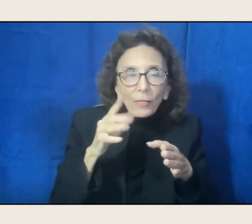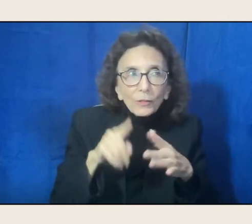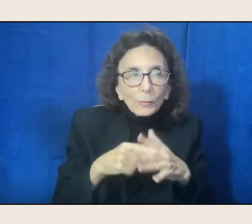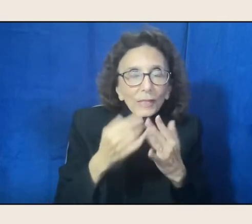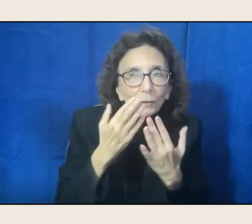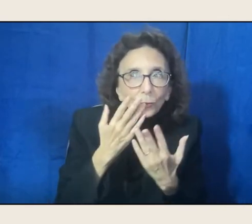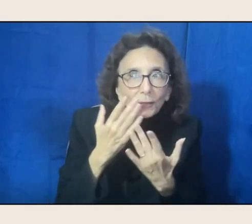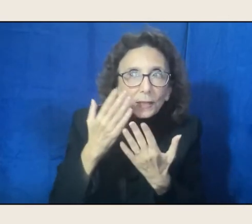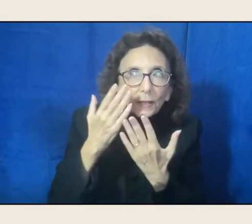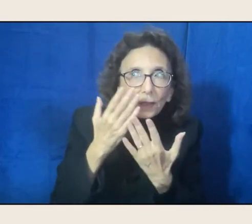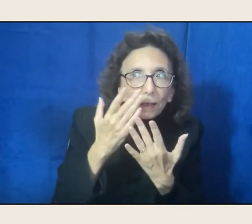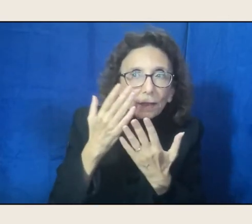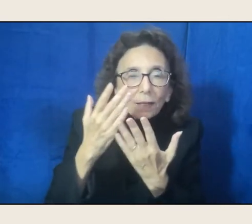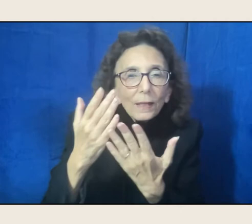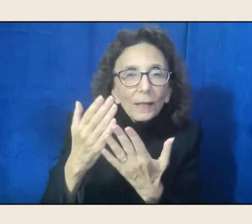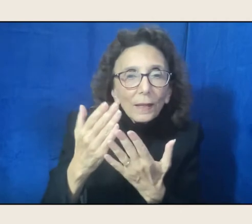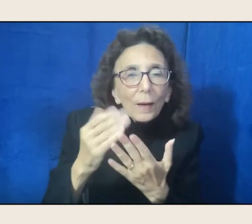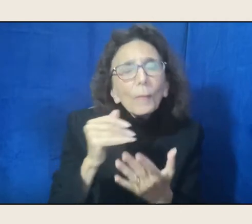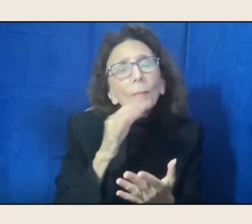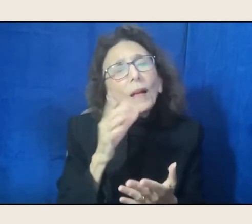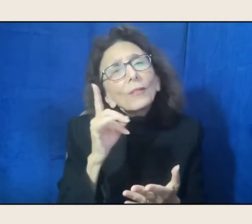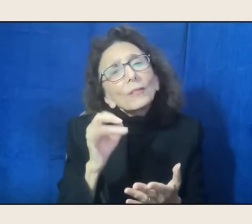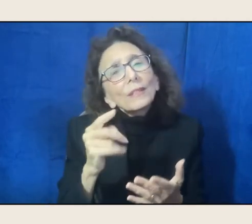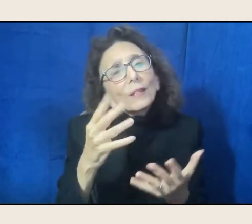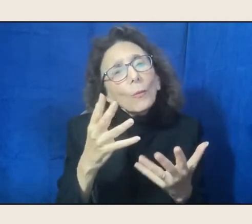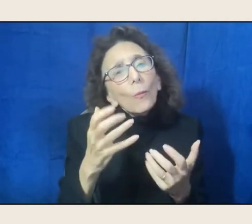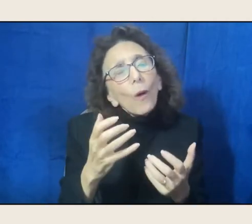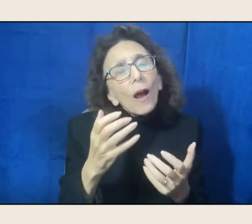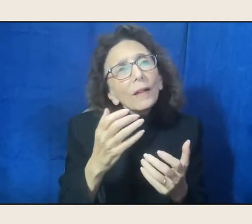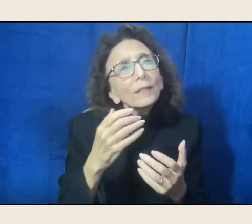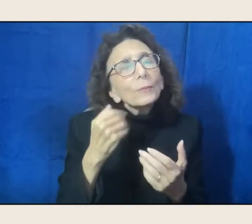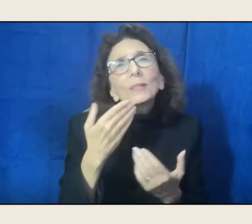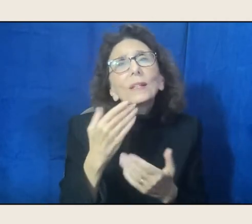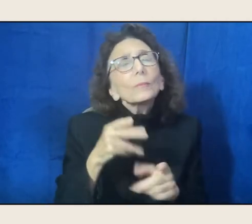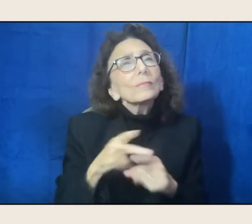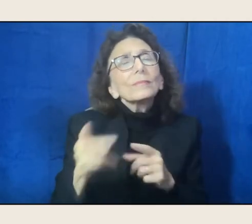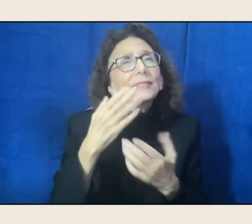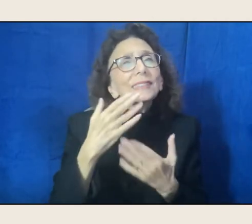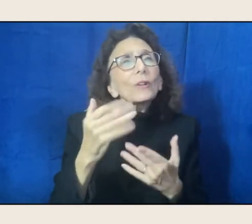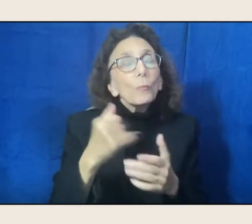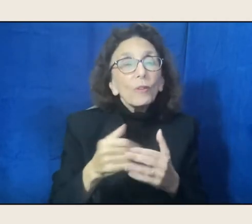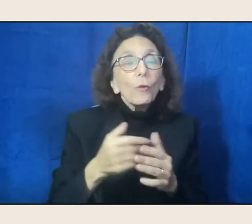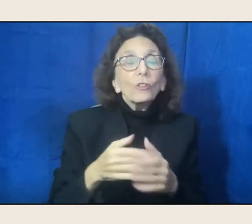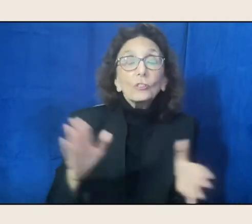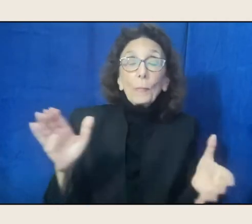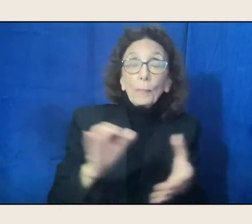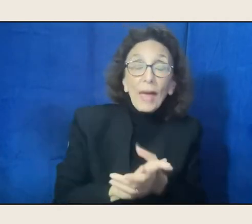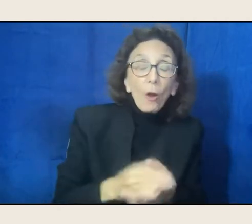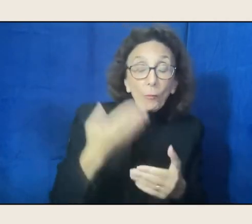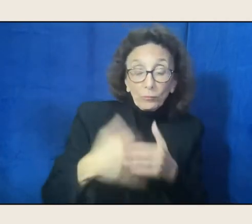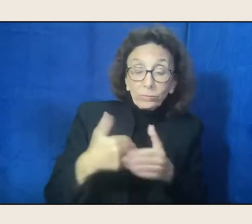She wanted to be a singer before she had all of us, before she got married, before she worked in the fields,